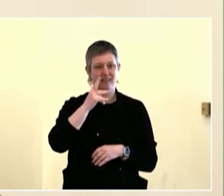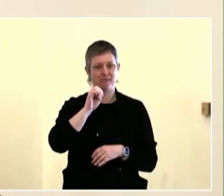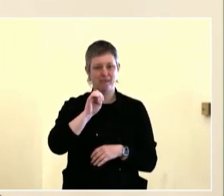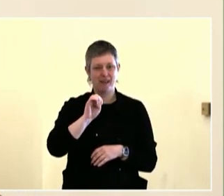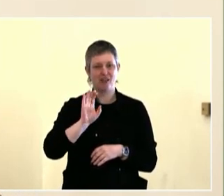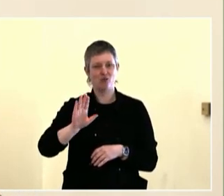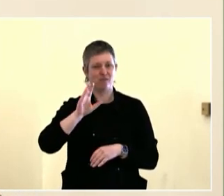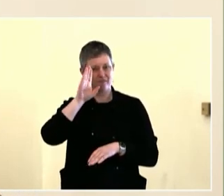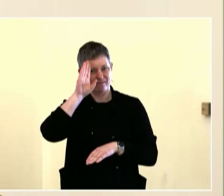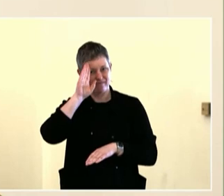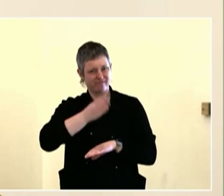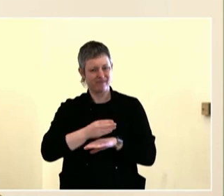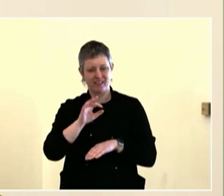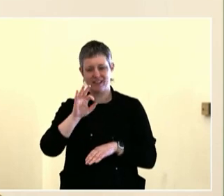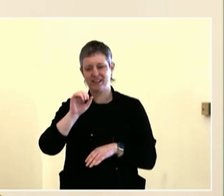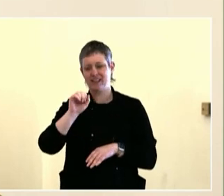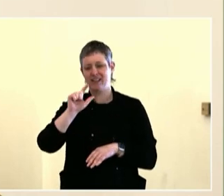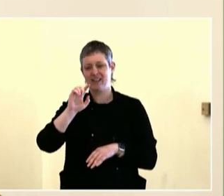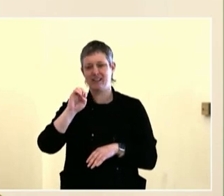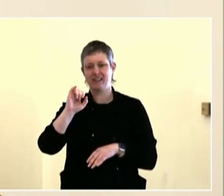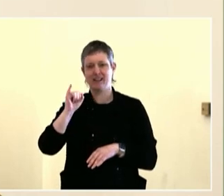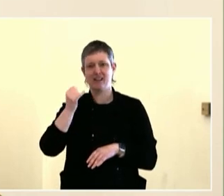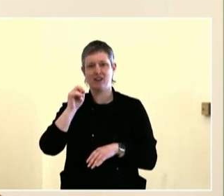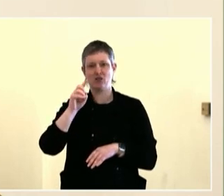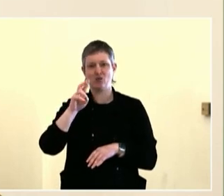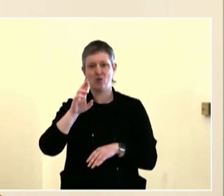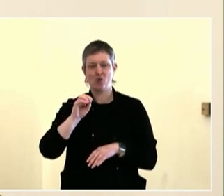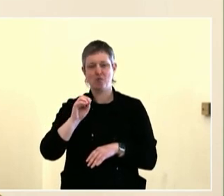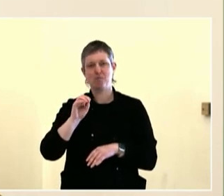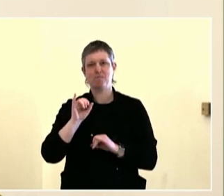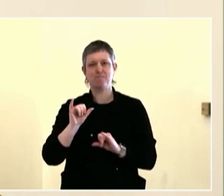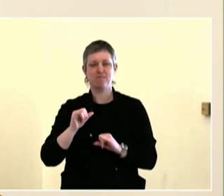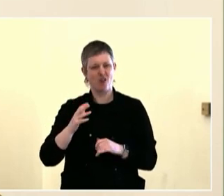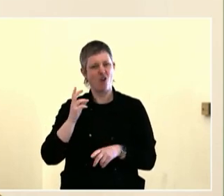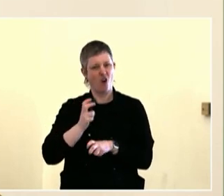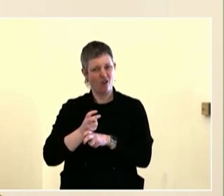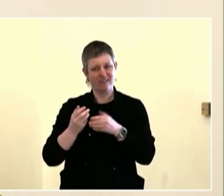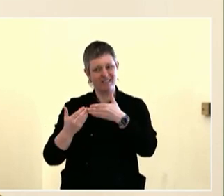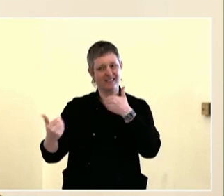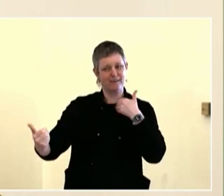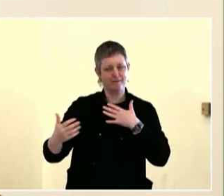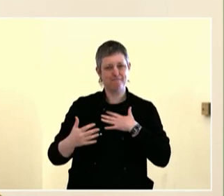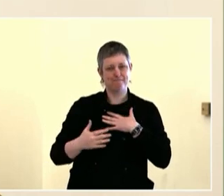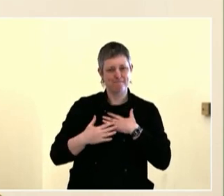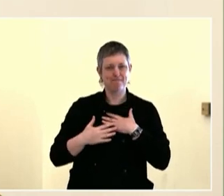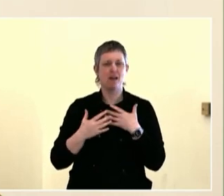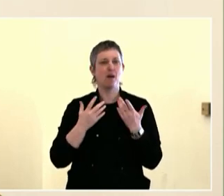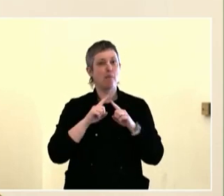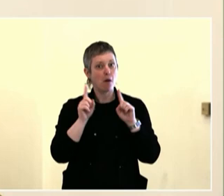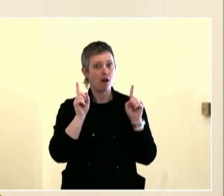to be solely responsible for policy making, and the city managers are going to be responsible for administration.